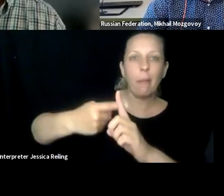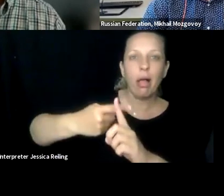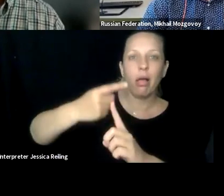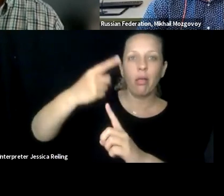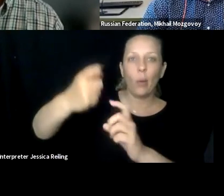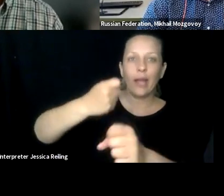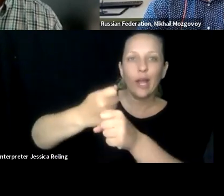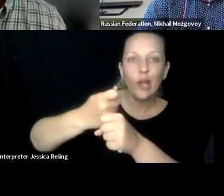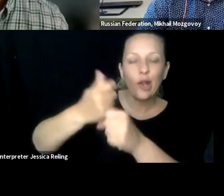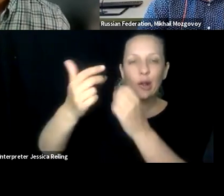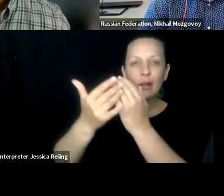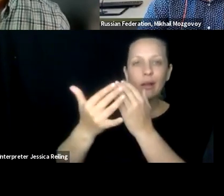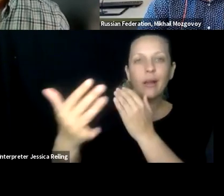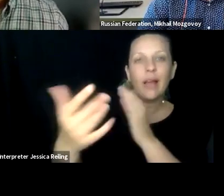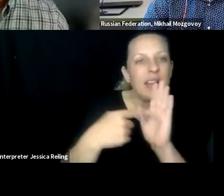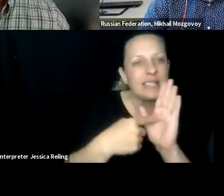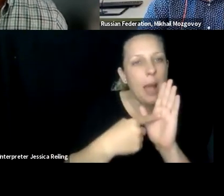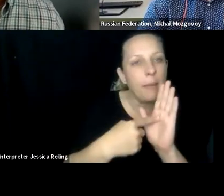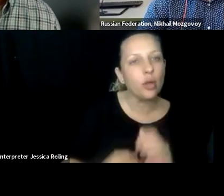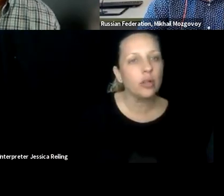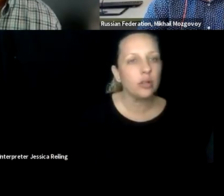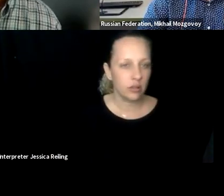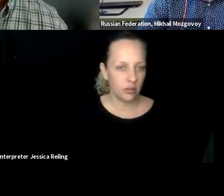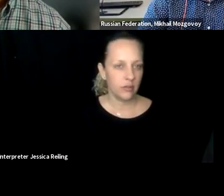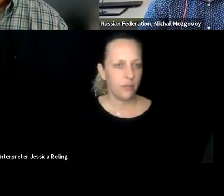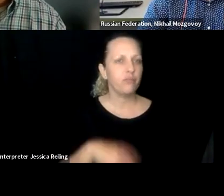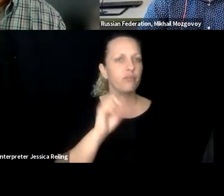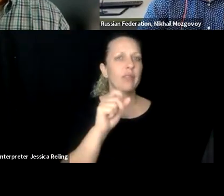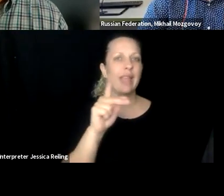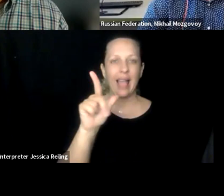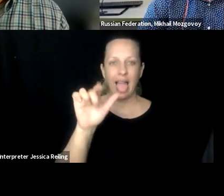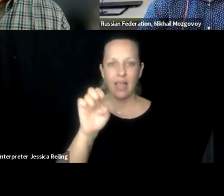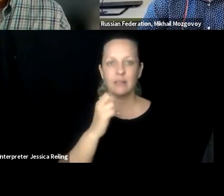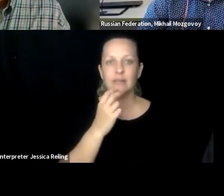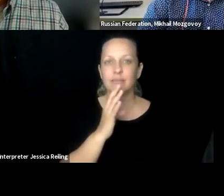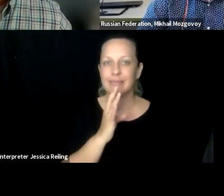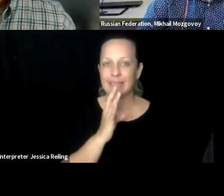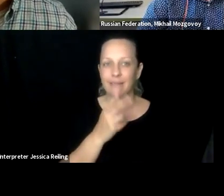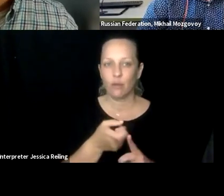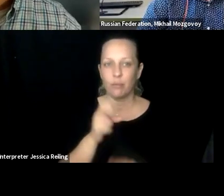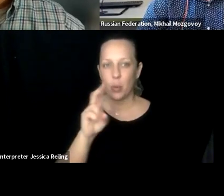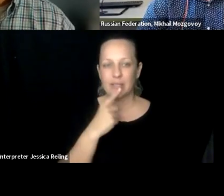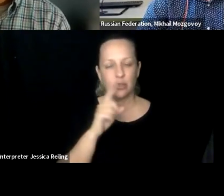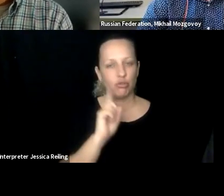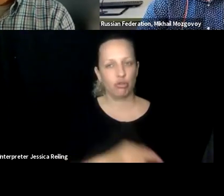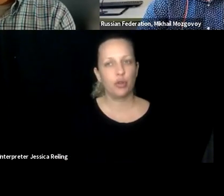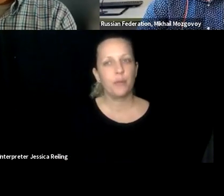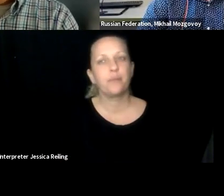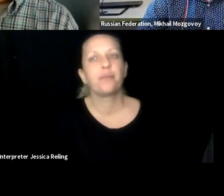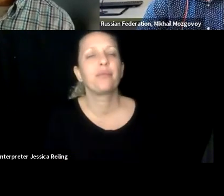challenging issues and the focus which you see for the next month, for the next years, perhaps one of the other --